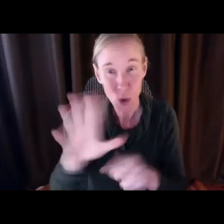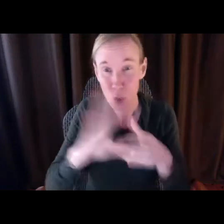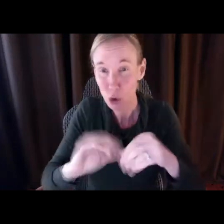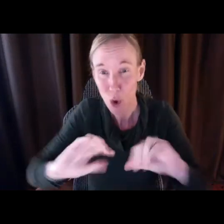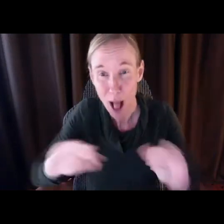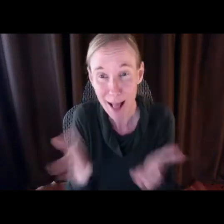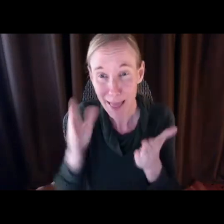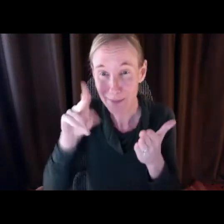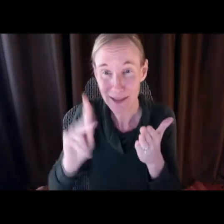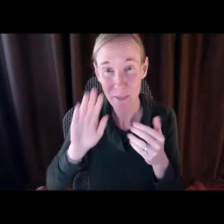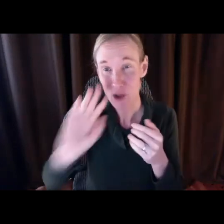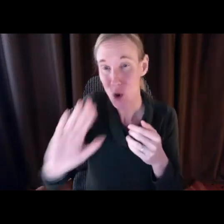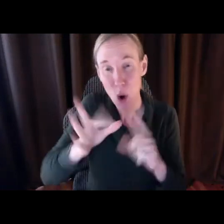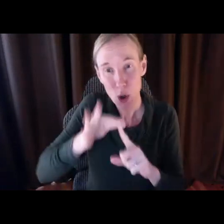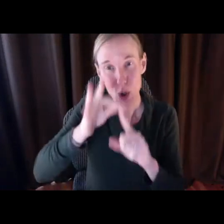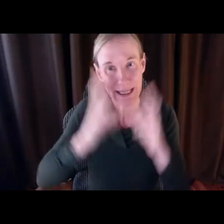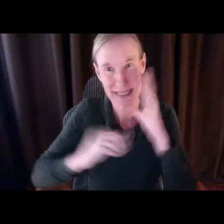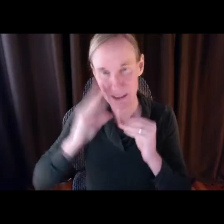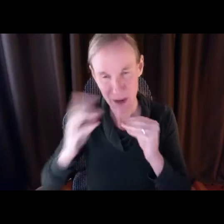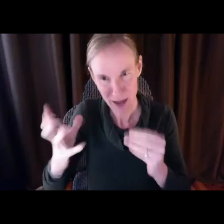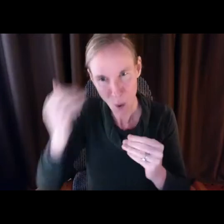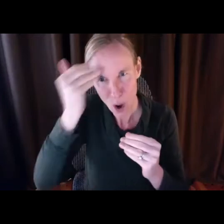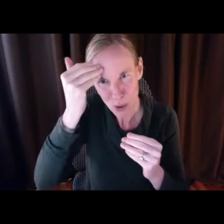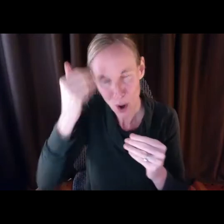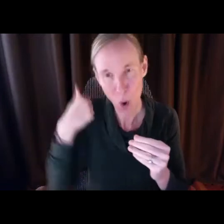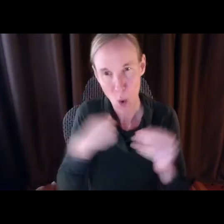please know, he hear you, we see you, we want to learn from